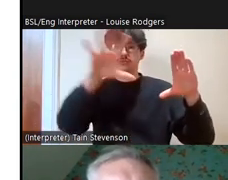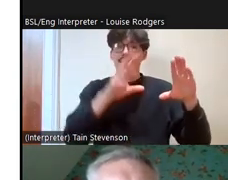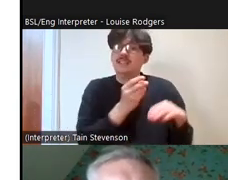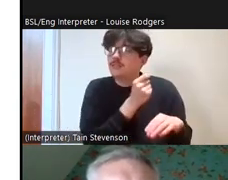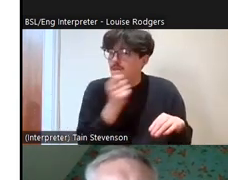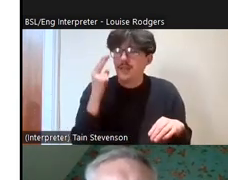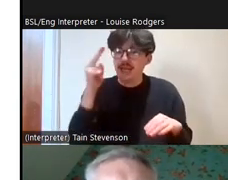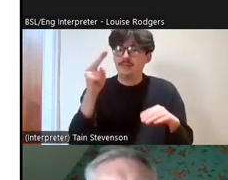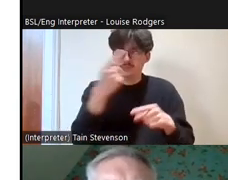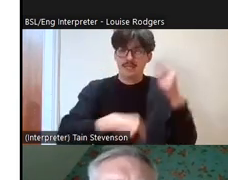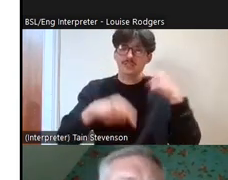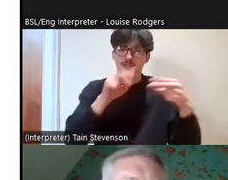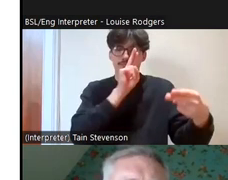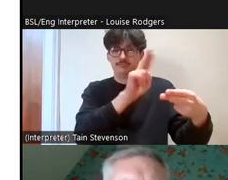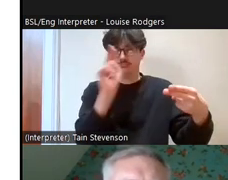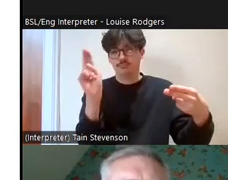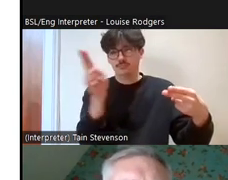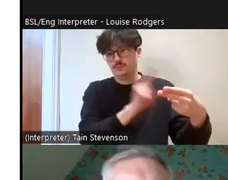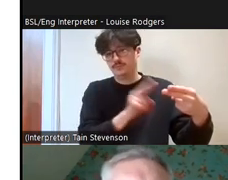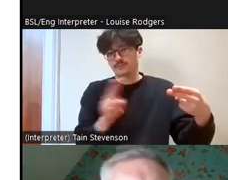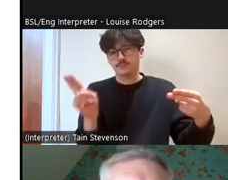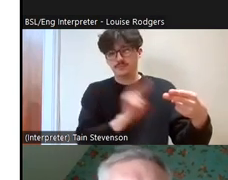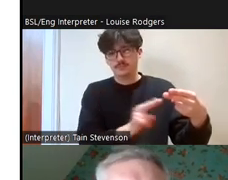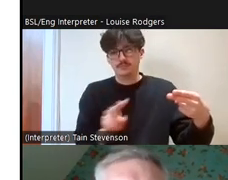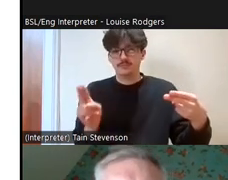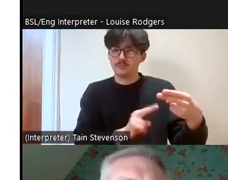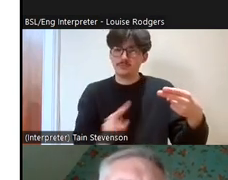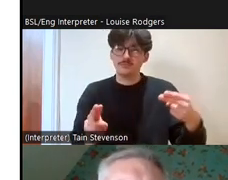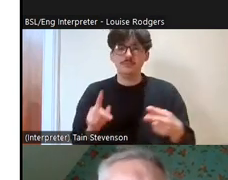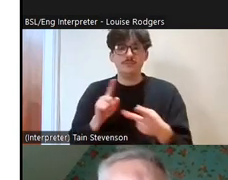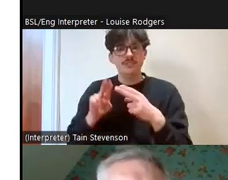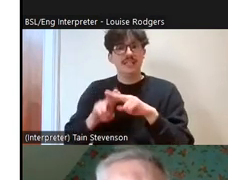last year, so you know people from Scotland will probably recognise if not the location,